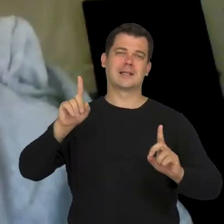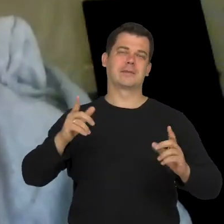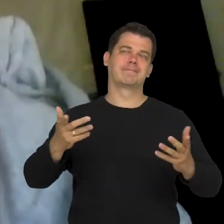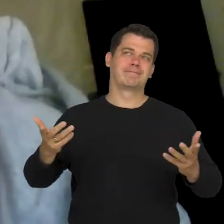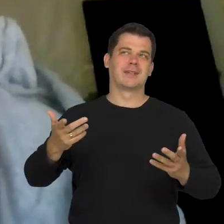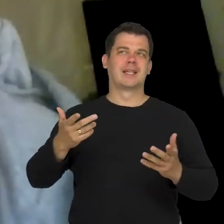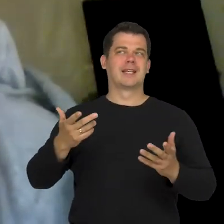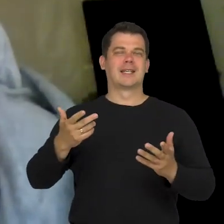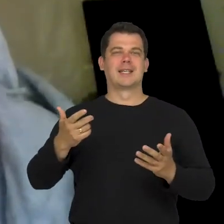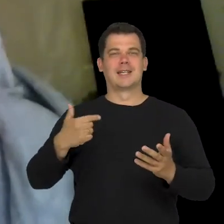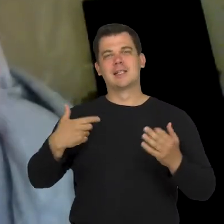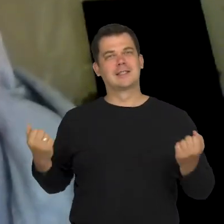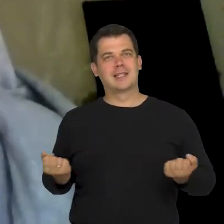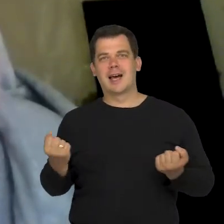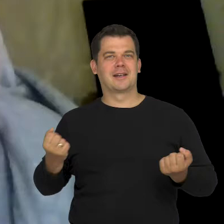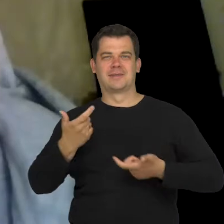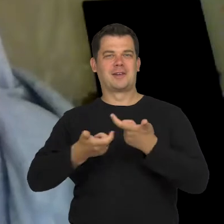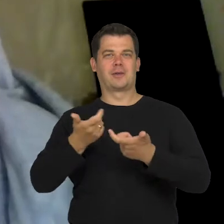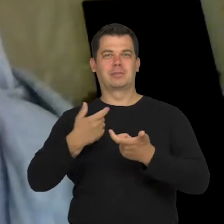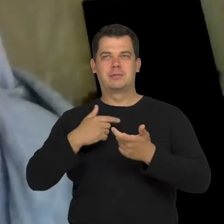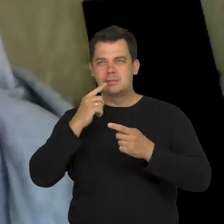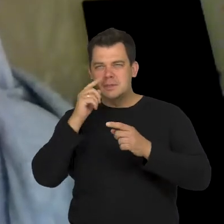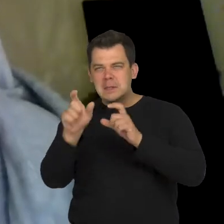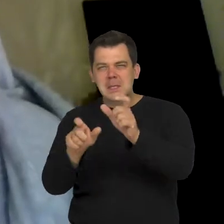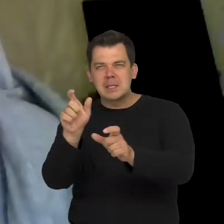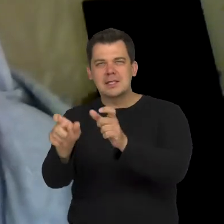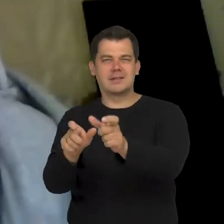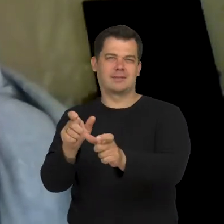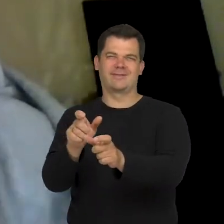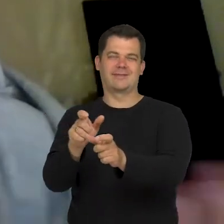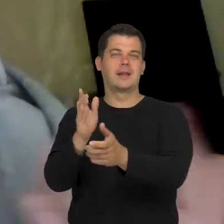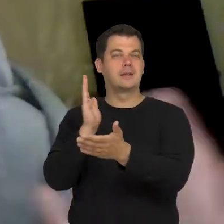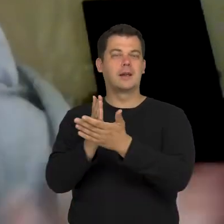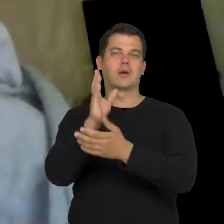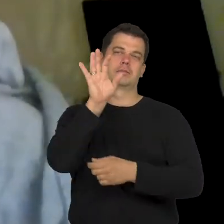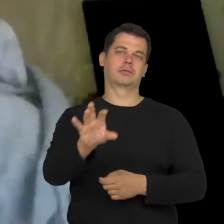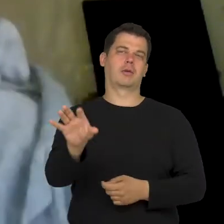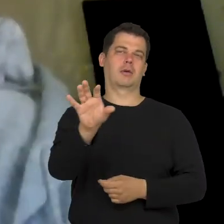but sometimes I am when it comes to looking. I see this because I observe people